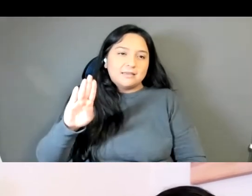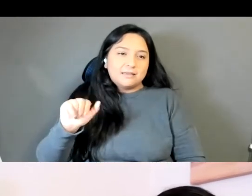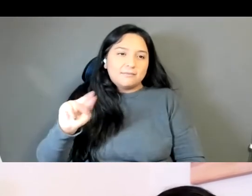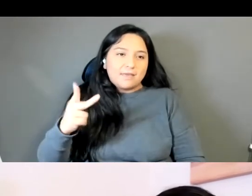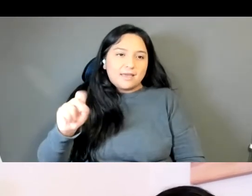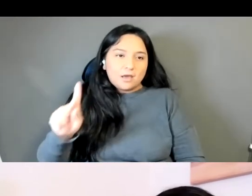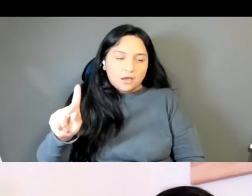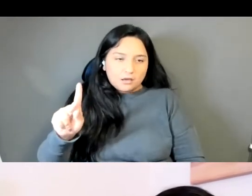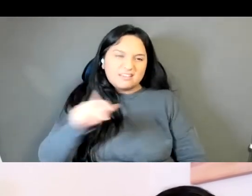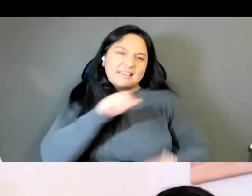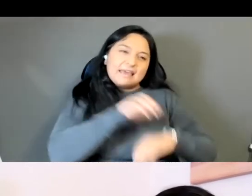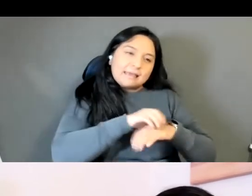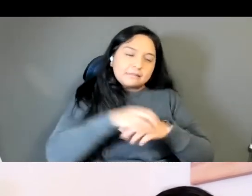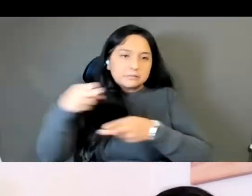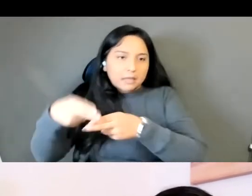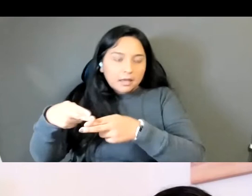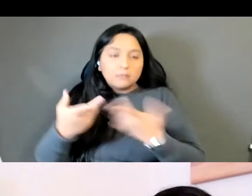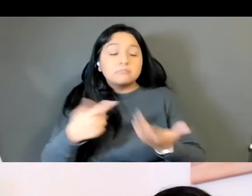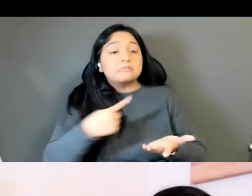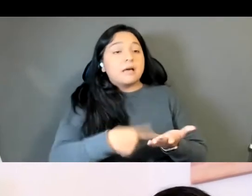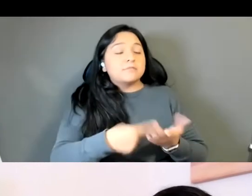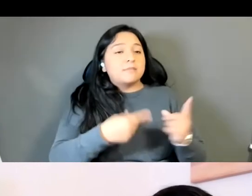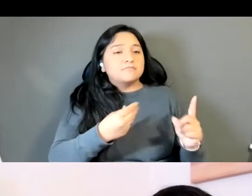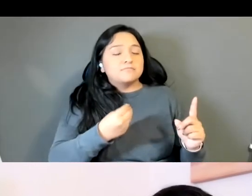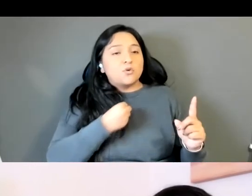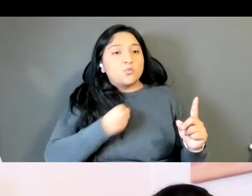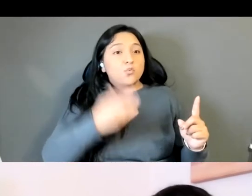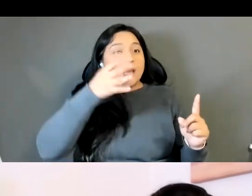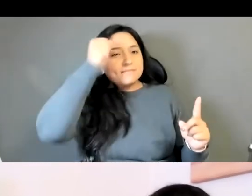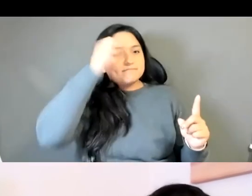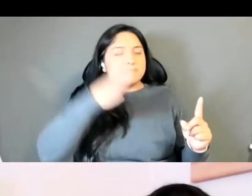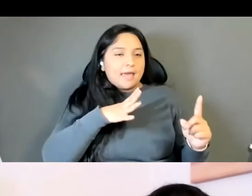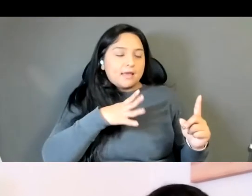like white men would like give me significant looks when I said the name of the city, and